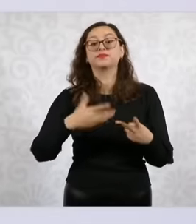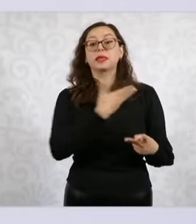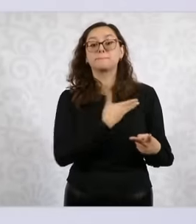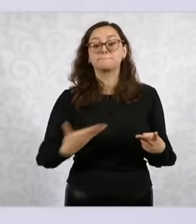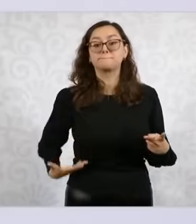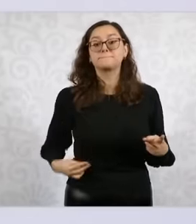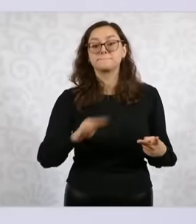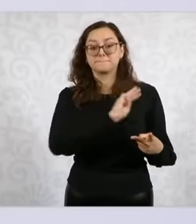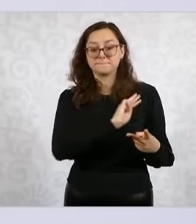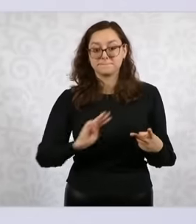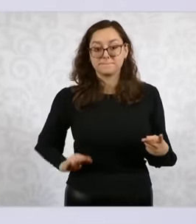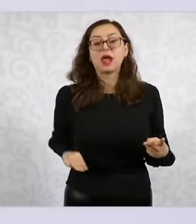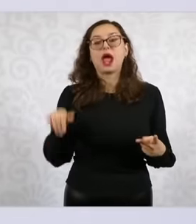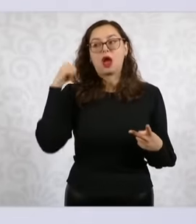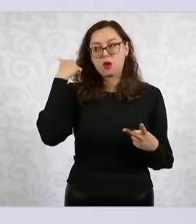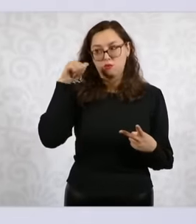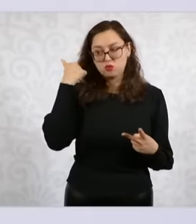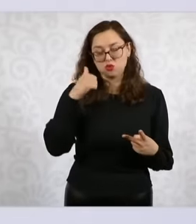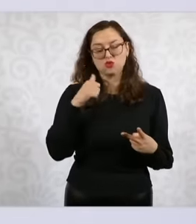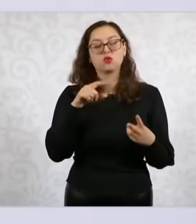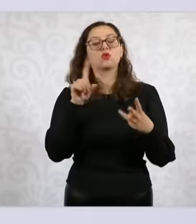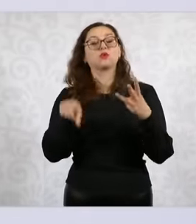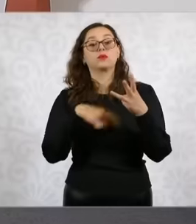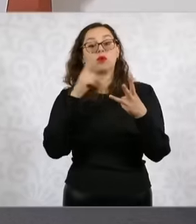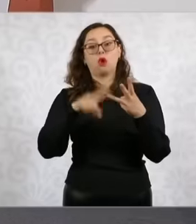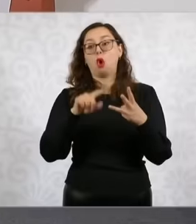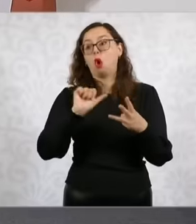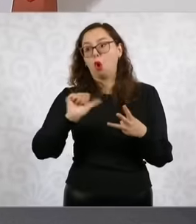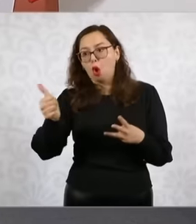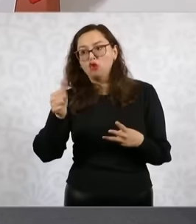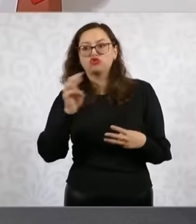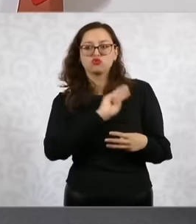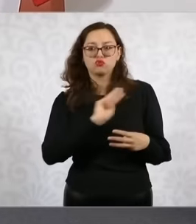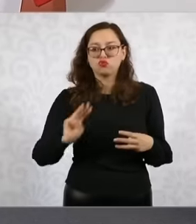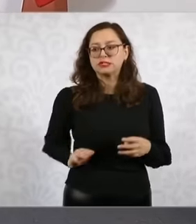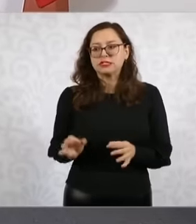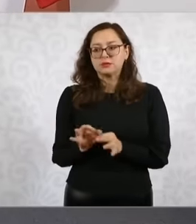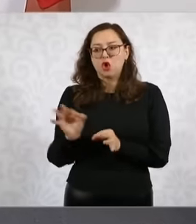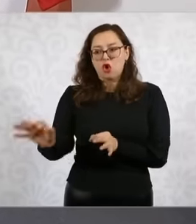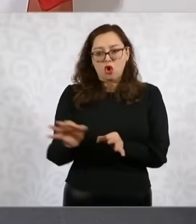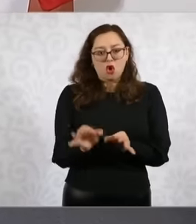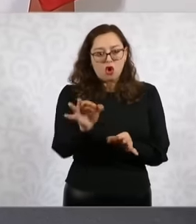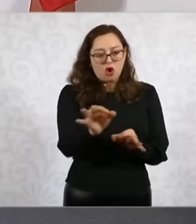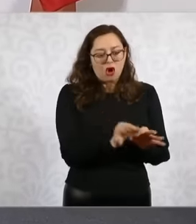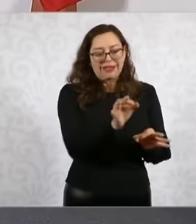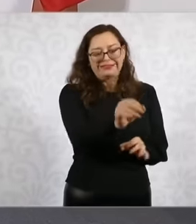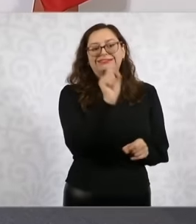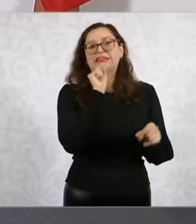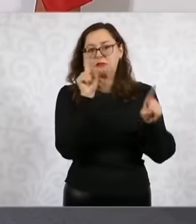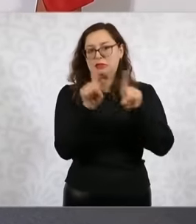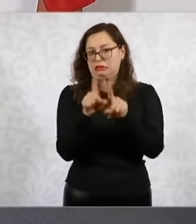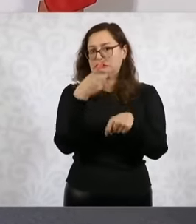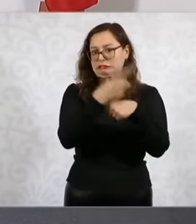municipal presidents where there are damages or where there were damages and a good part